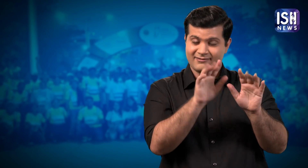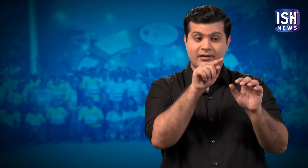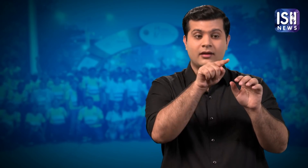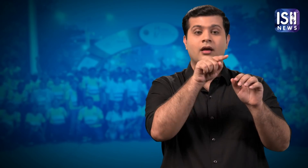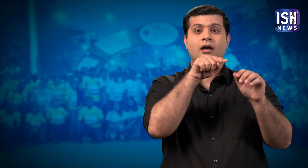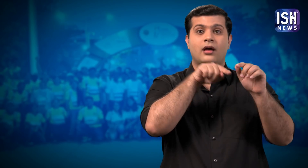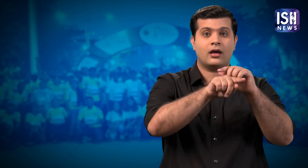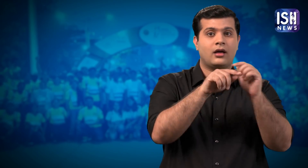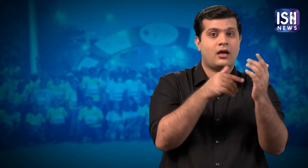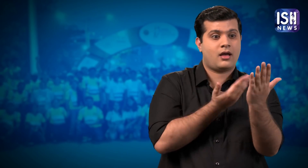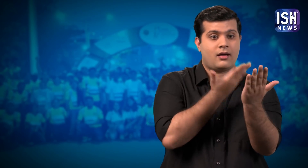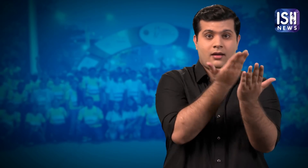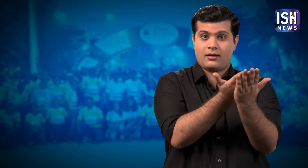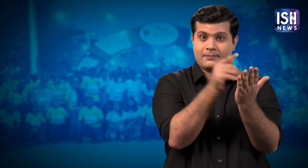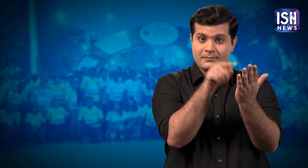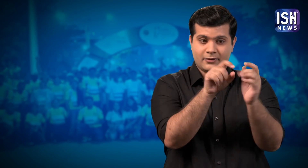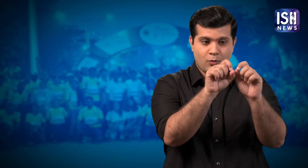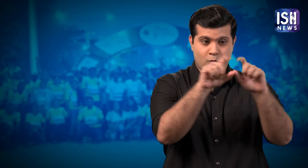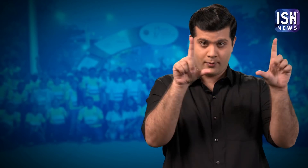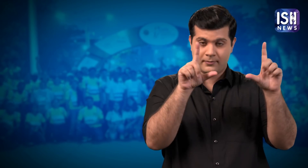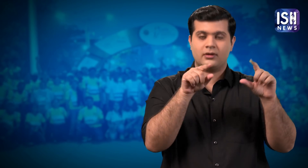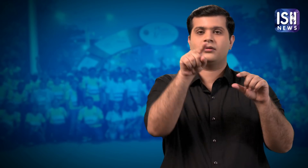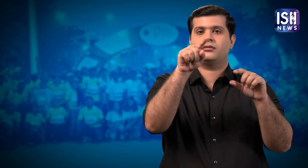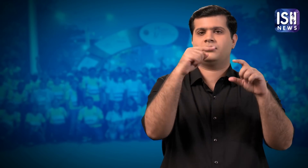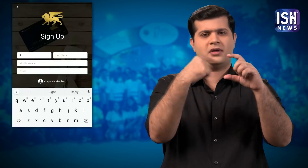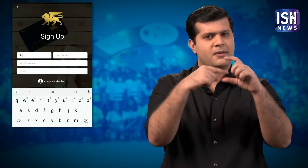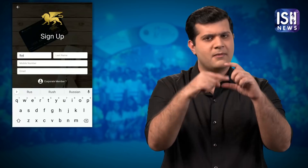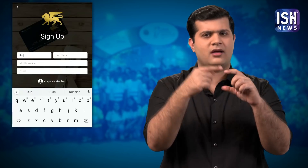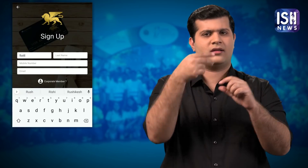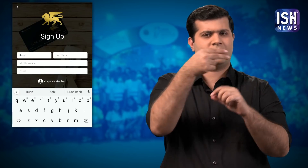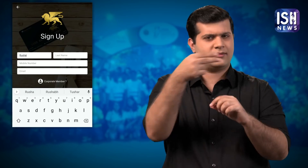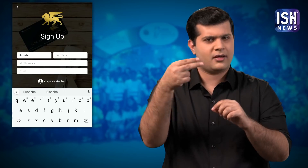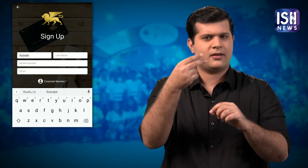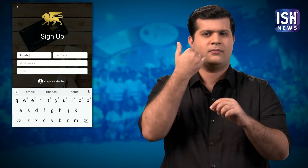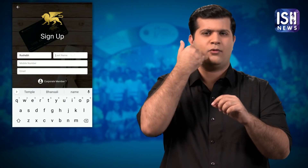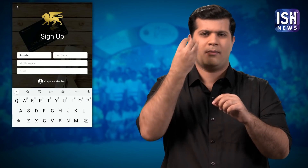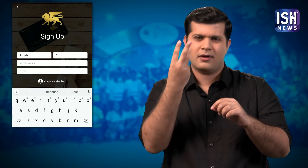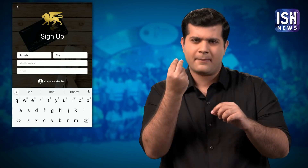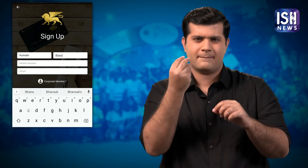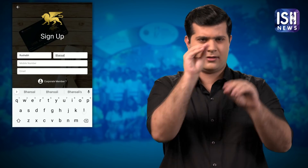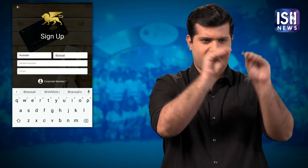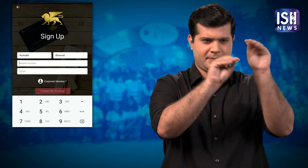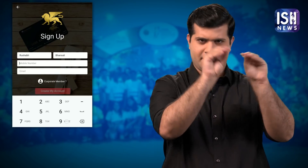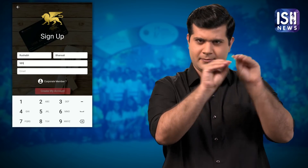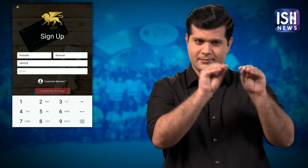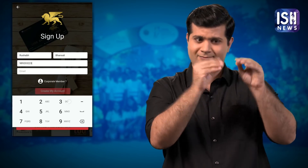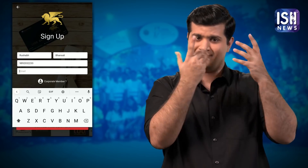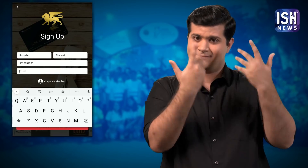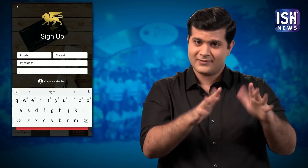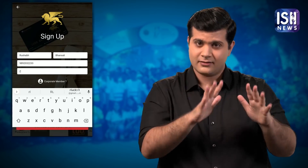Complete the registration by filling in all your details.